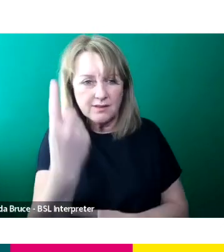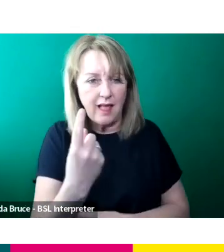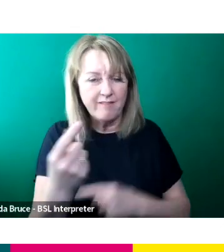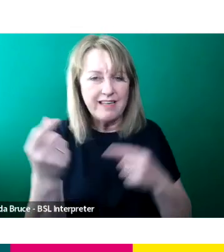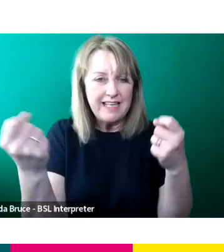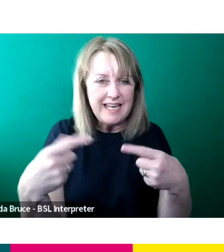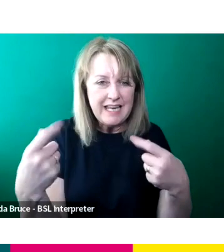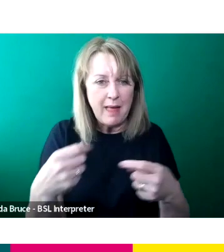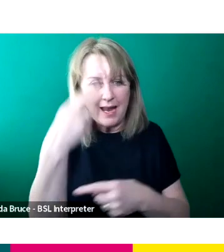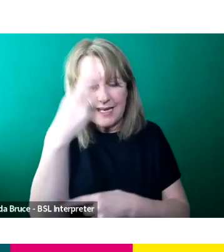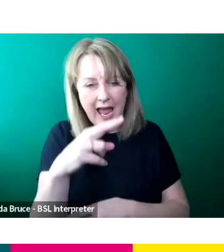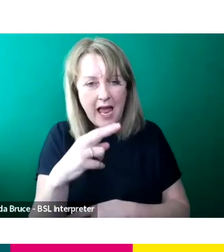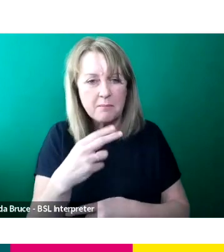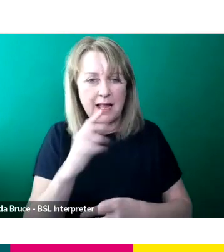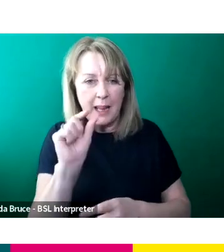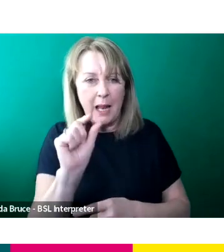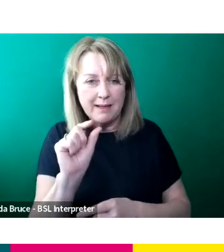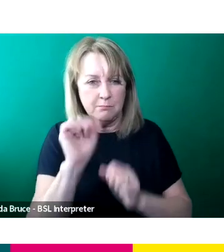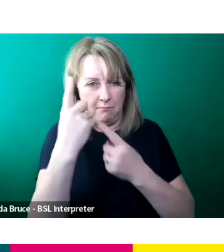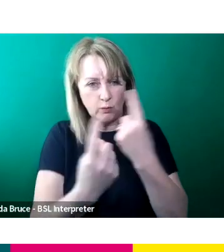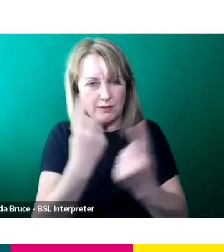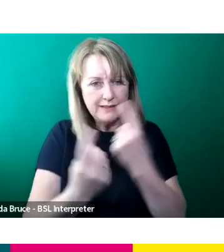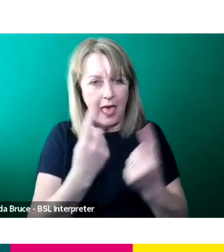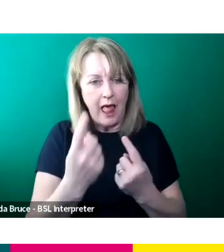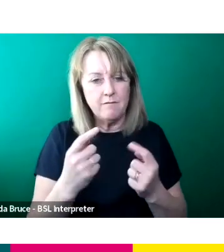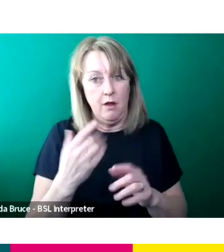what you want to do and make sure you've got a job title because you can still be found